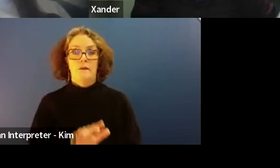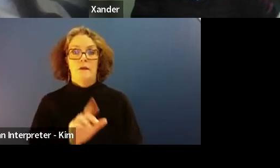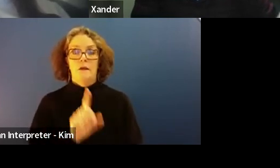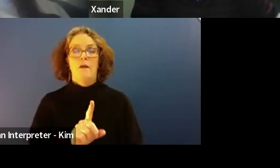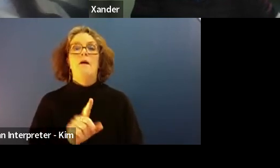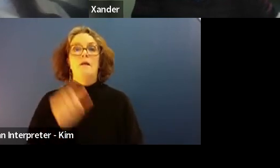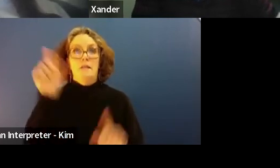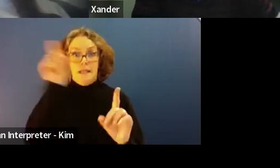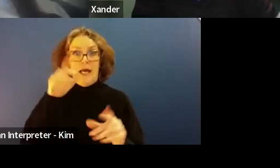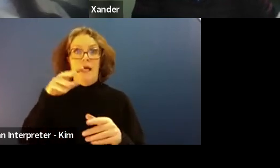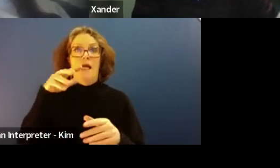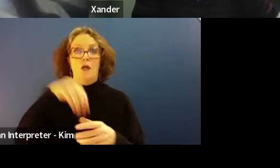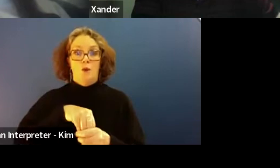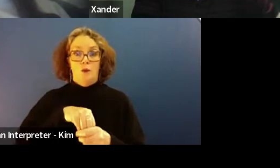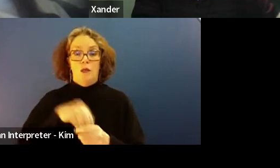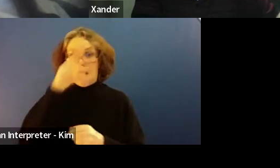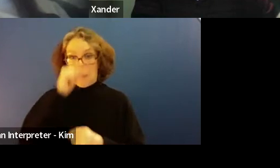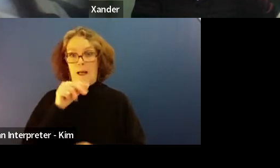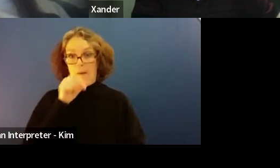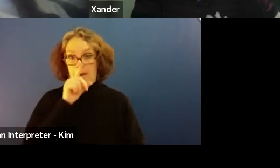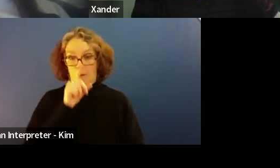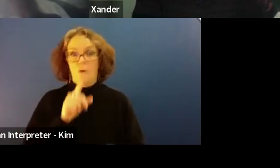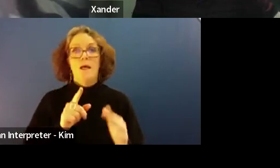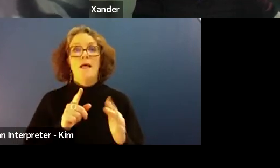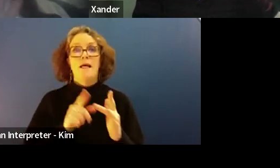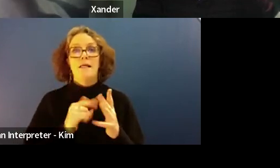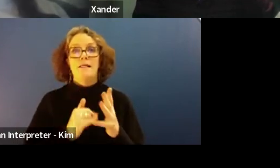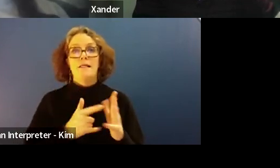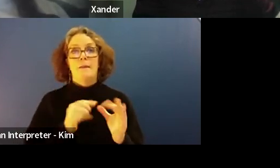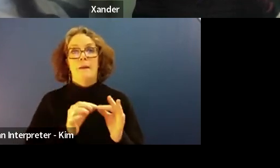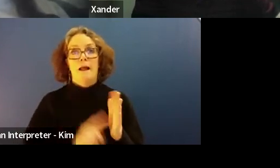Young people is about. Emily and myself.